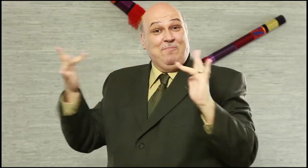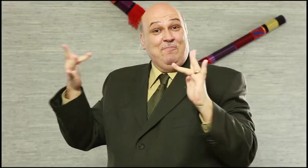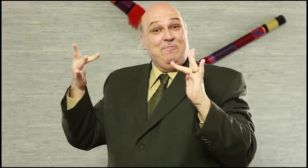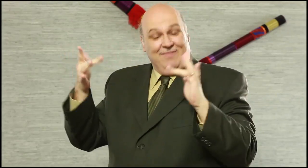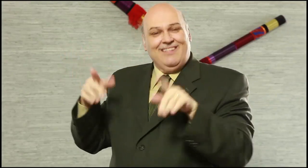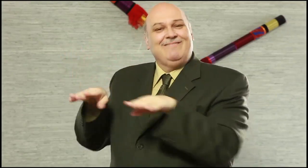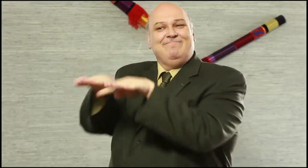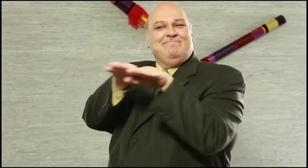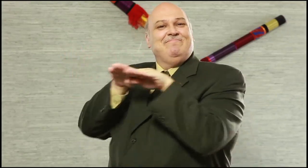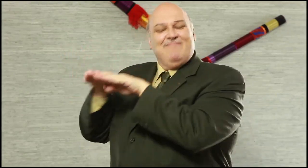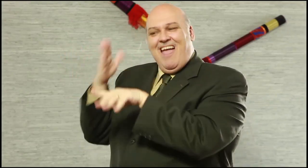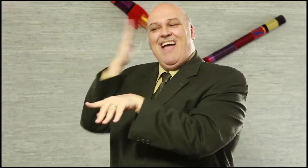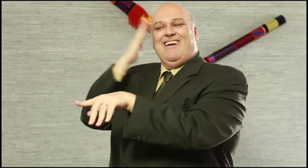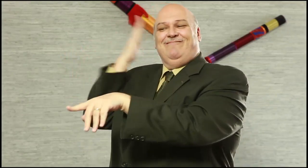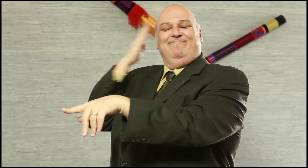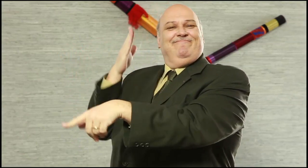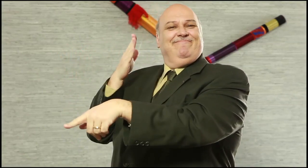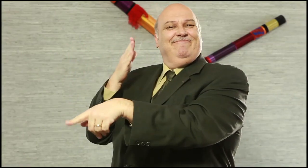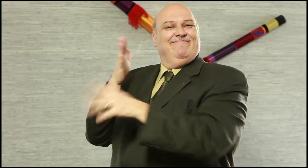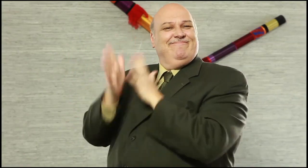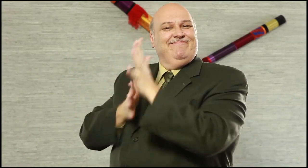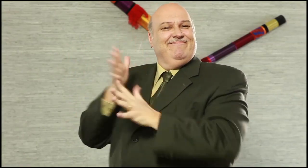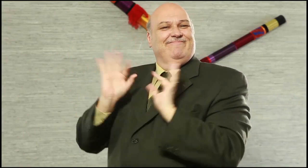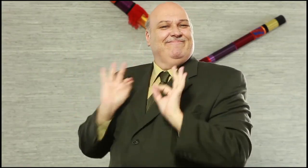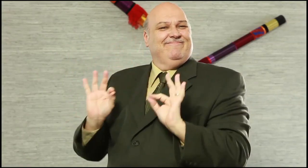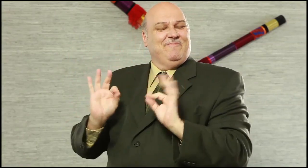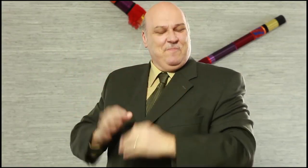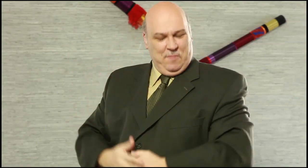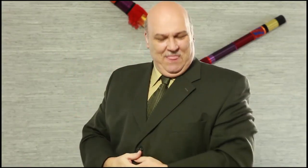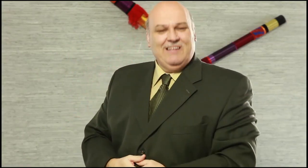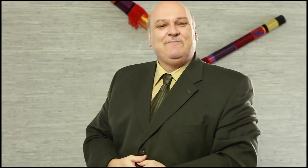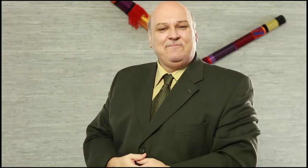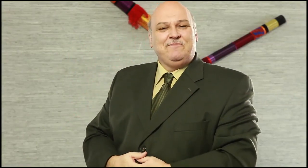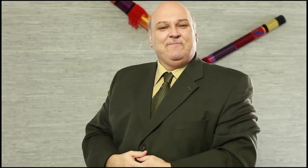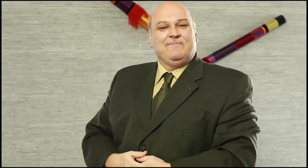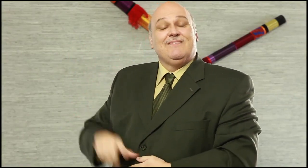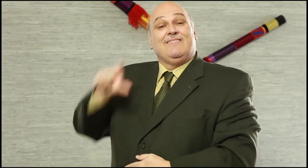to viewing these programs on a weekly basis.